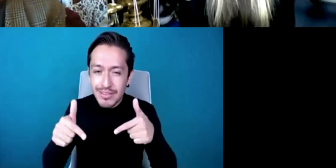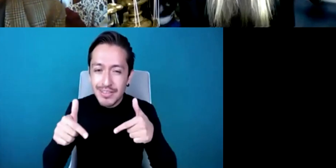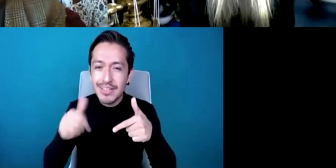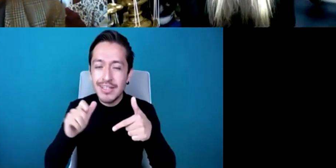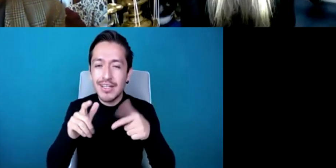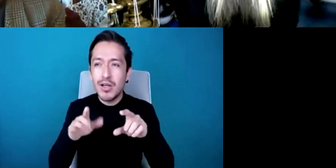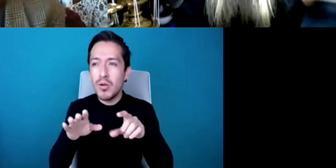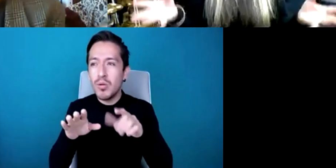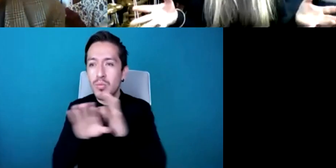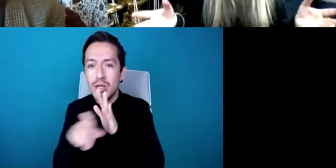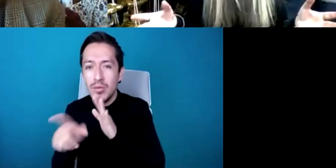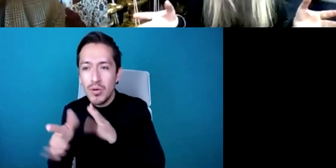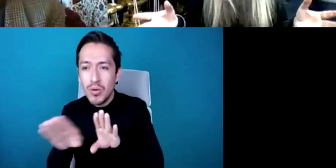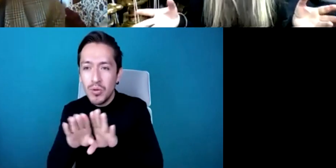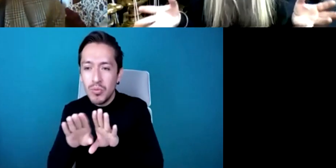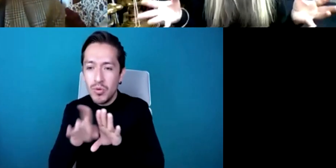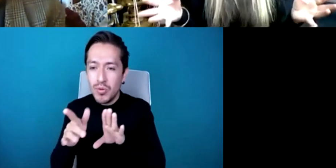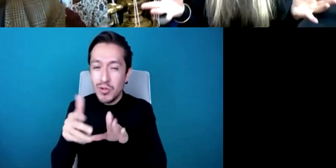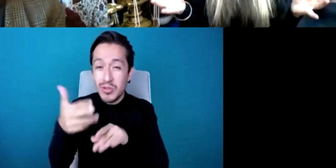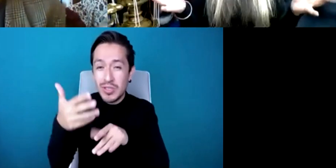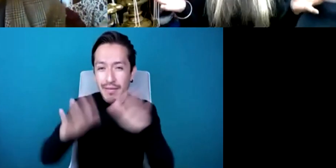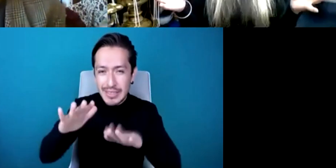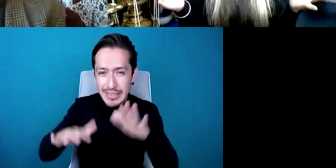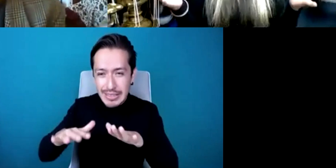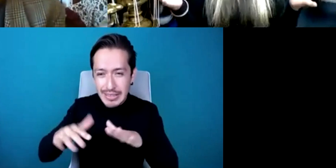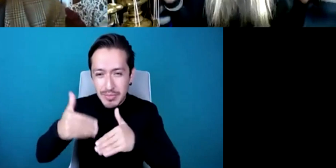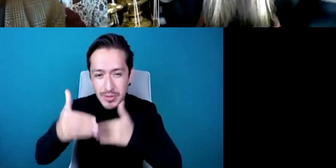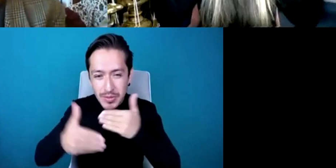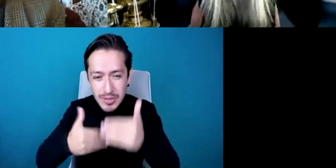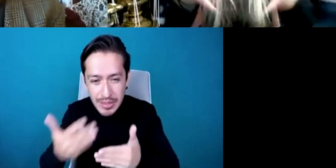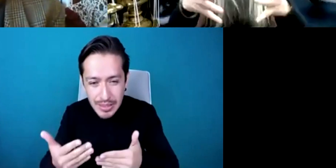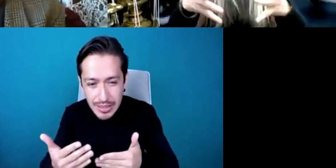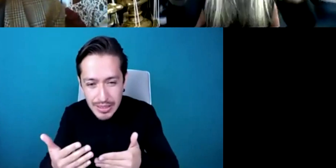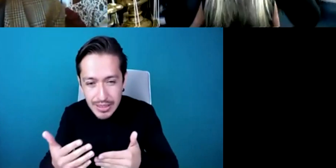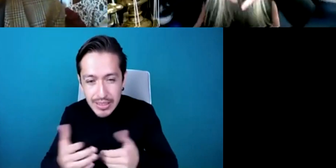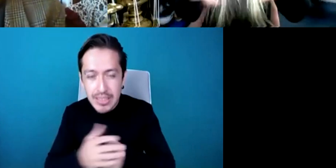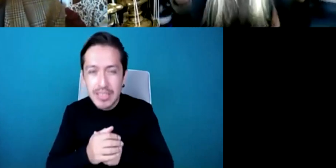impede in that time you know when I'm sure they'd love more time to engage